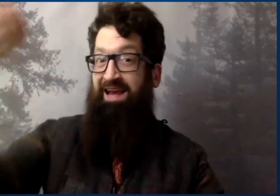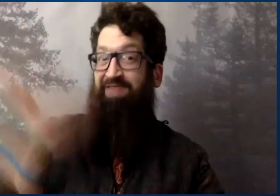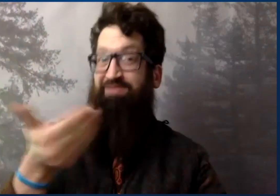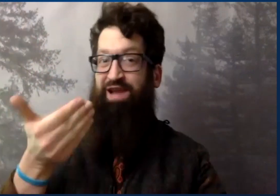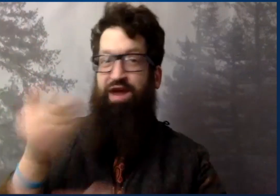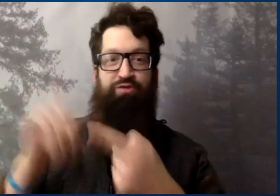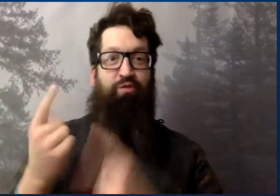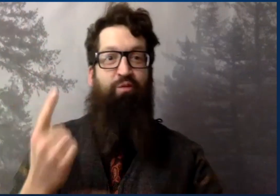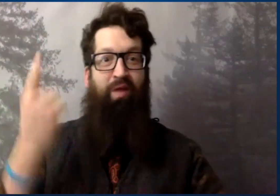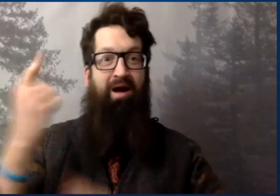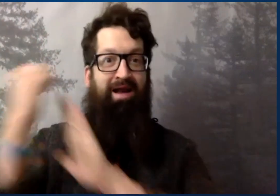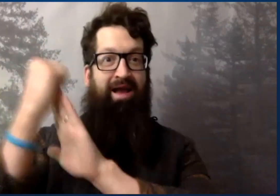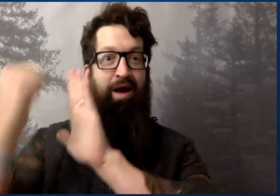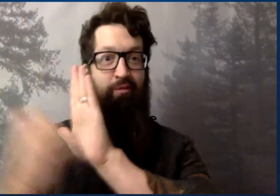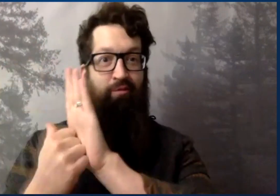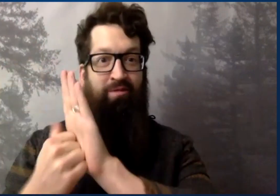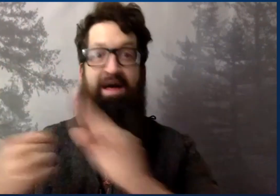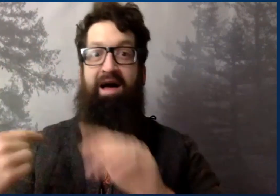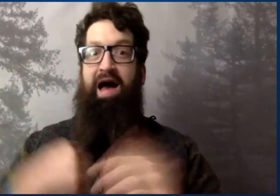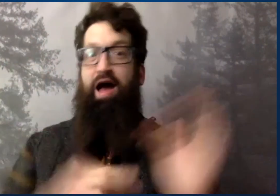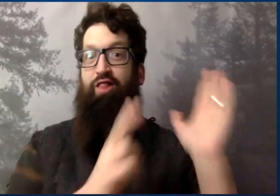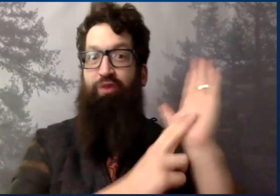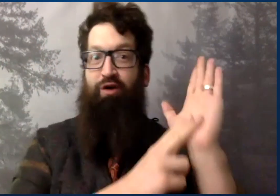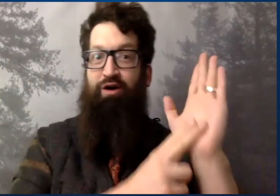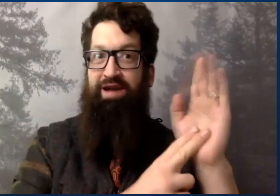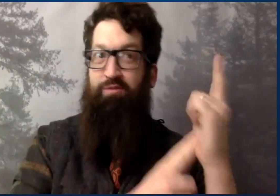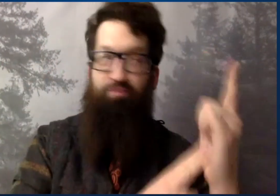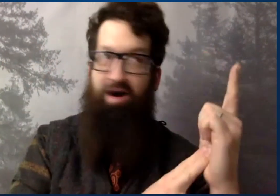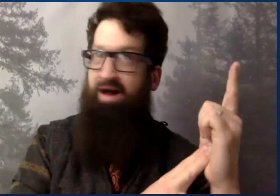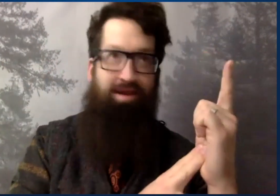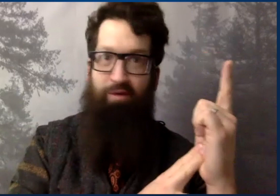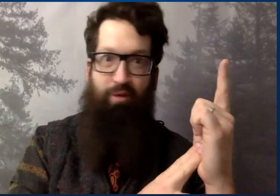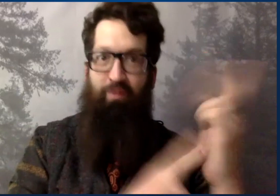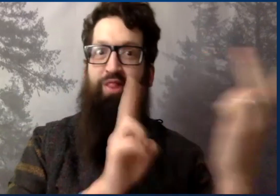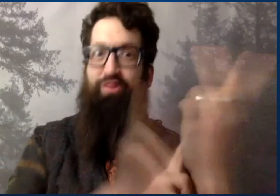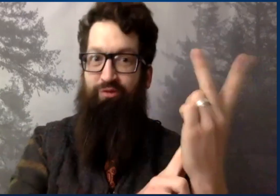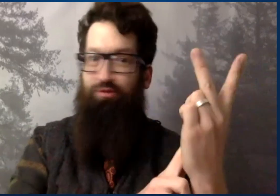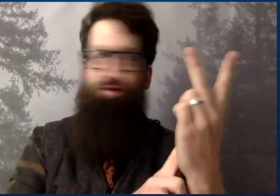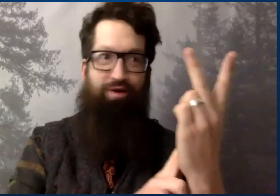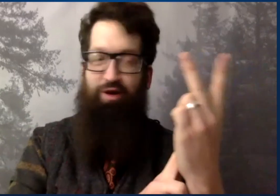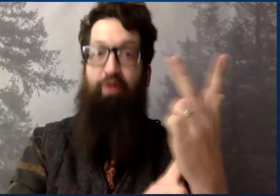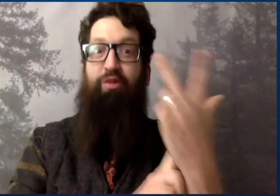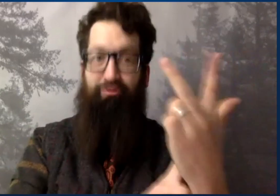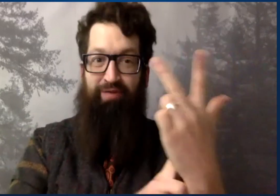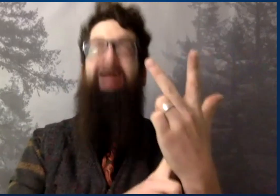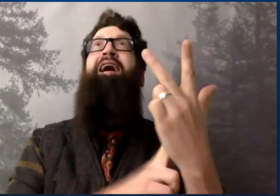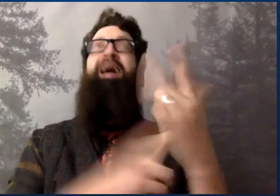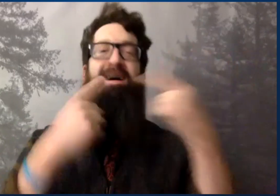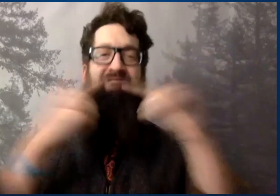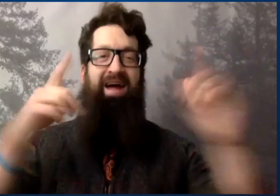So Jeff sent me an invitation to one of the accounts, and I checked my first account.